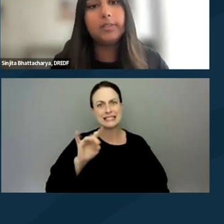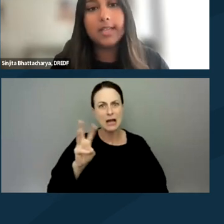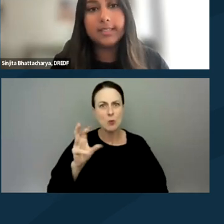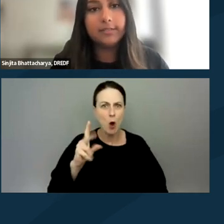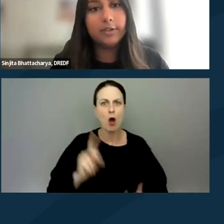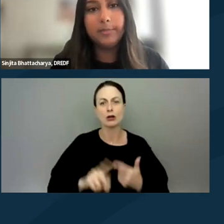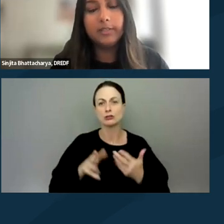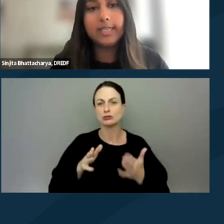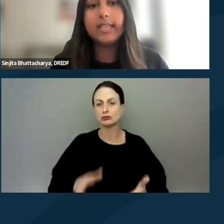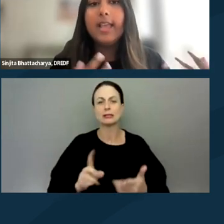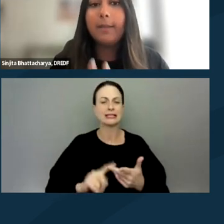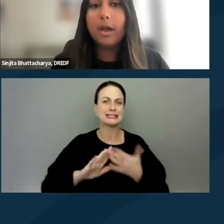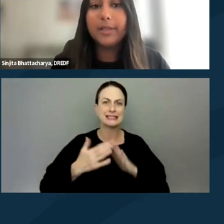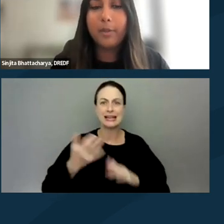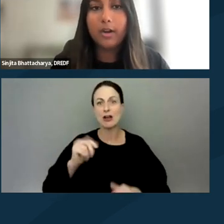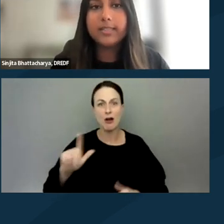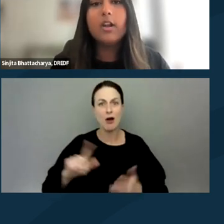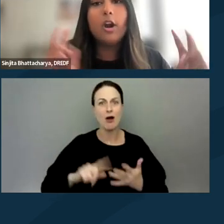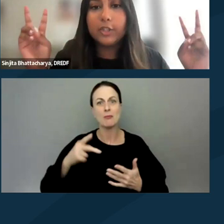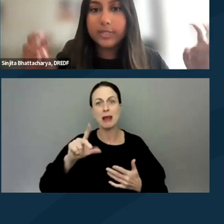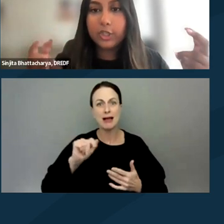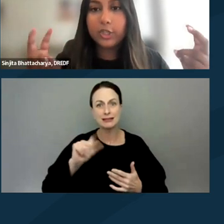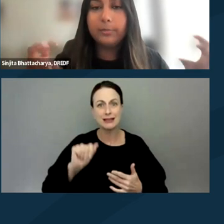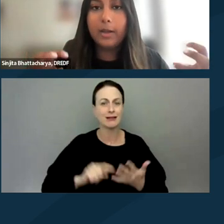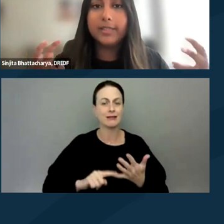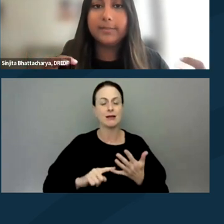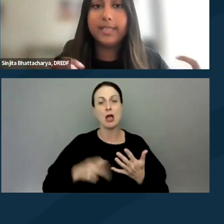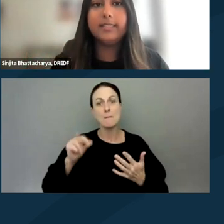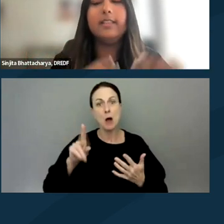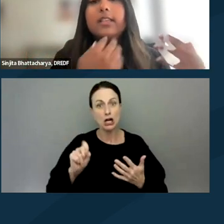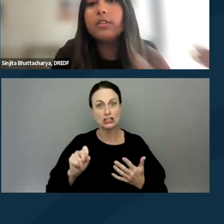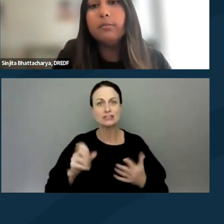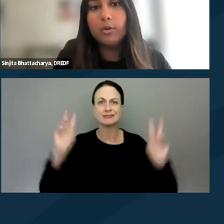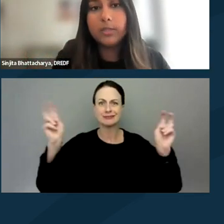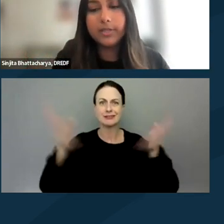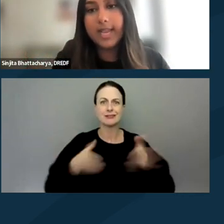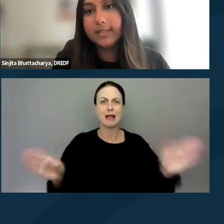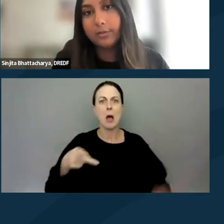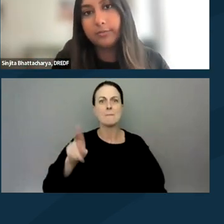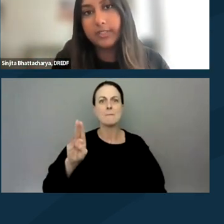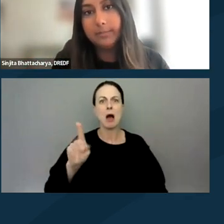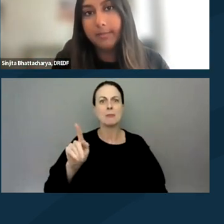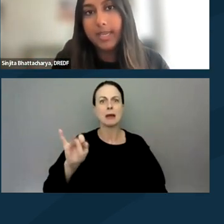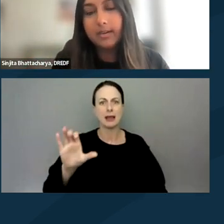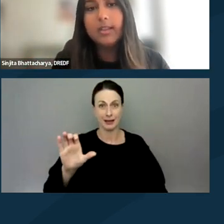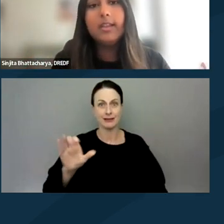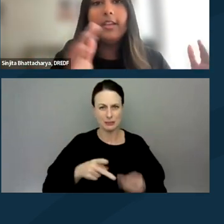plazas in front of buildings, and public parks are traditional public spaces. And these are the most protected under the First Amendment.